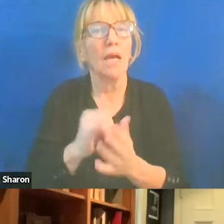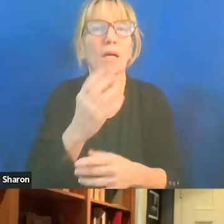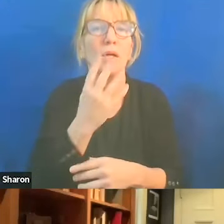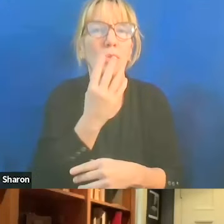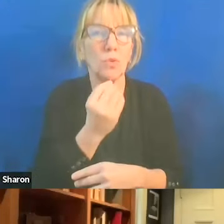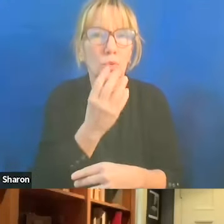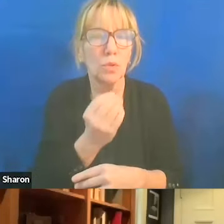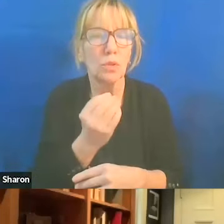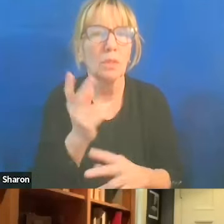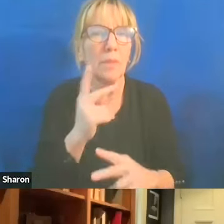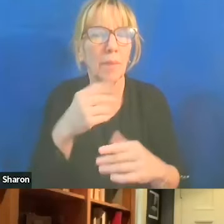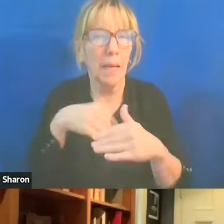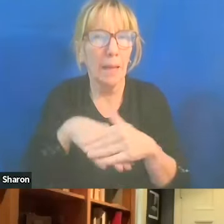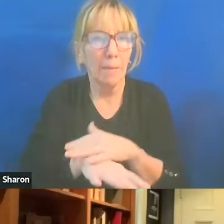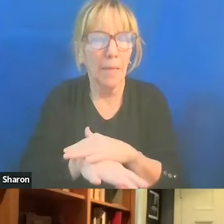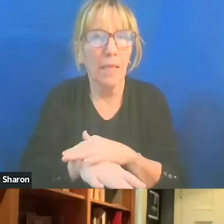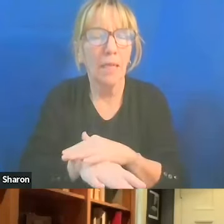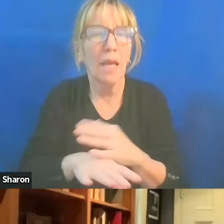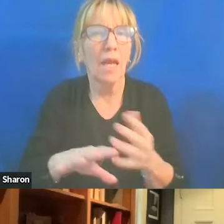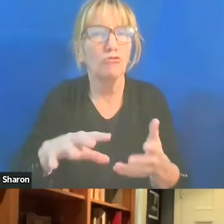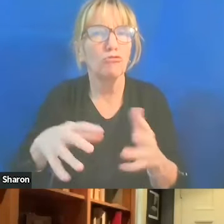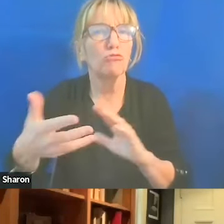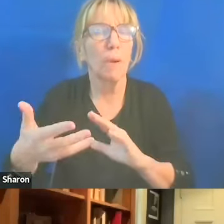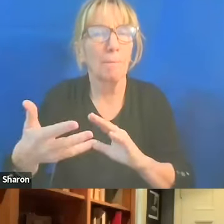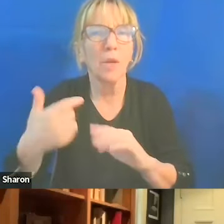and disrupted our ability to control our lives.